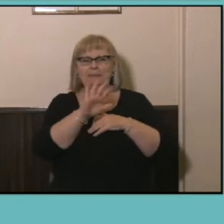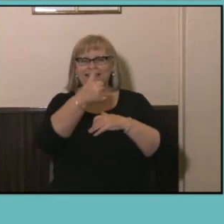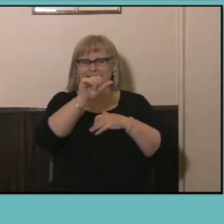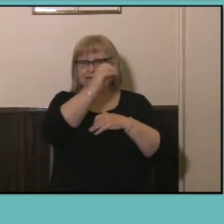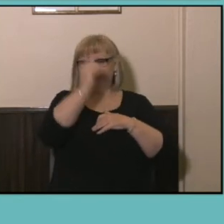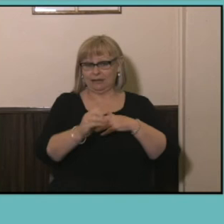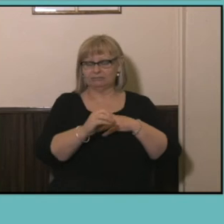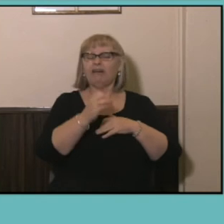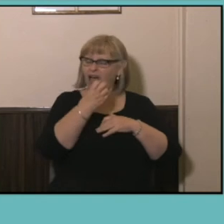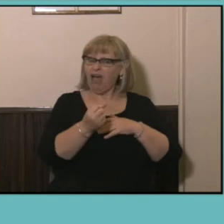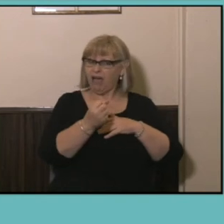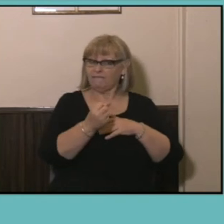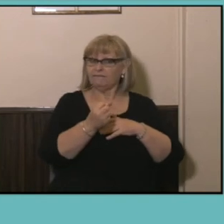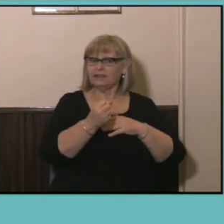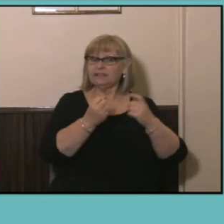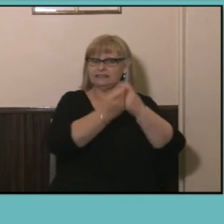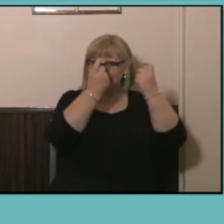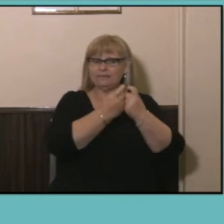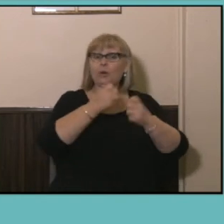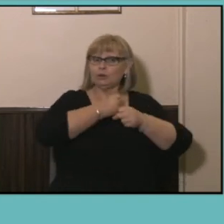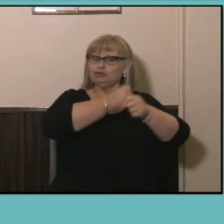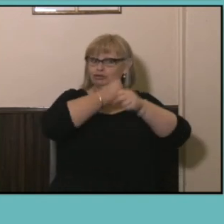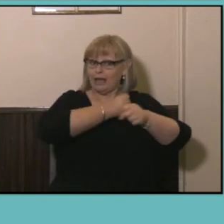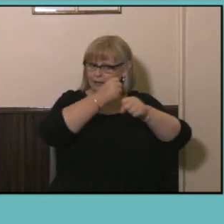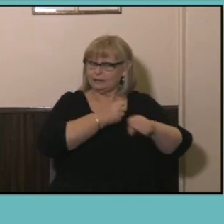a certificate or trade qualification by far and away the most common